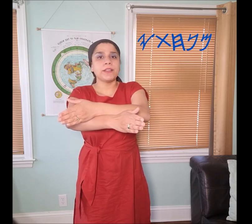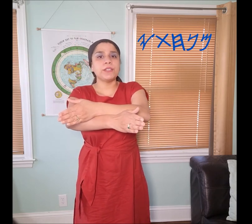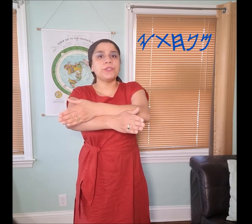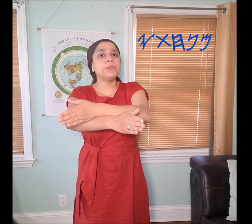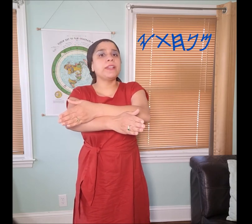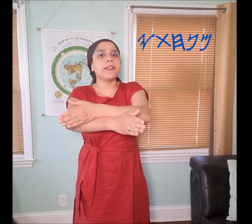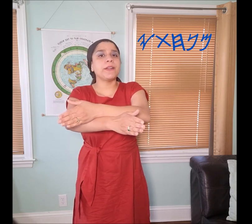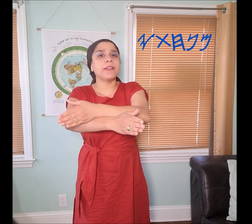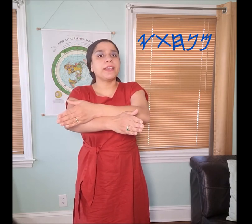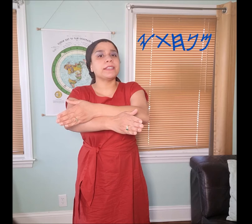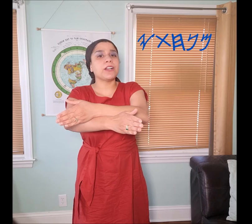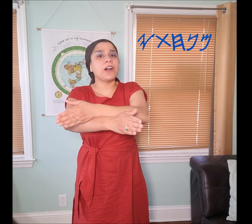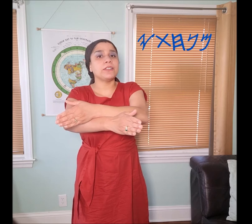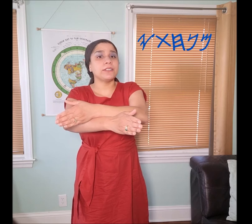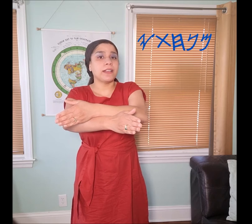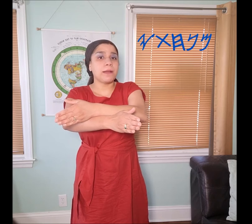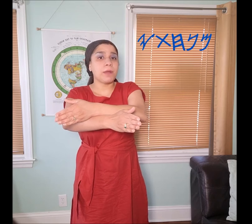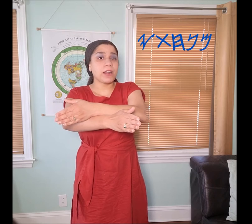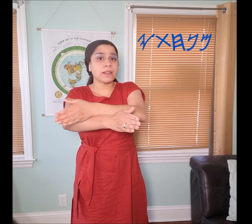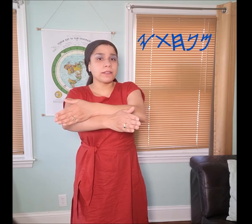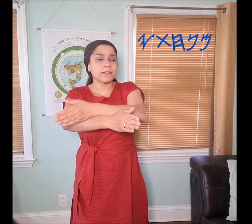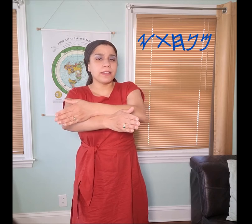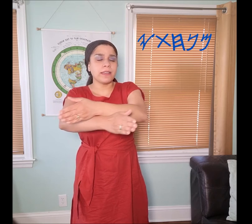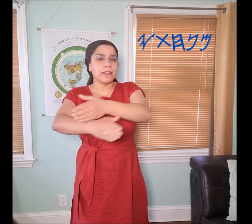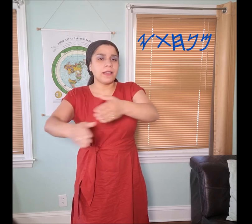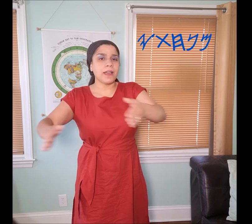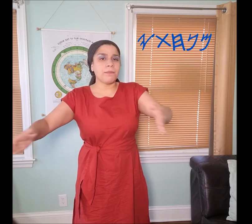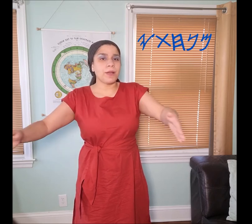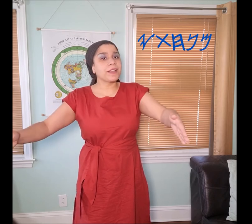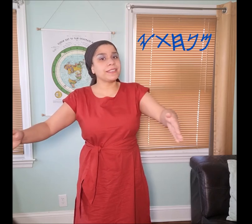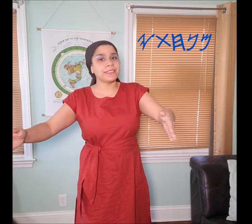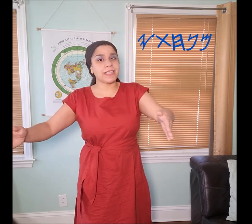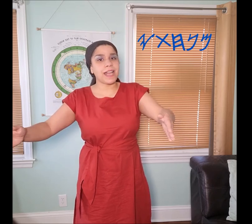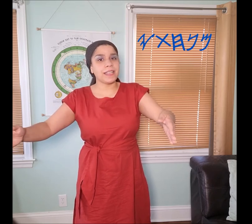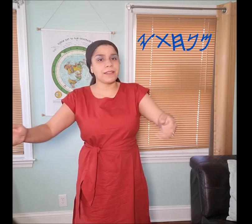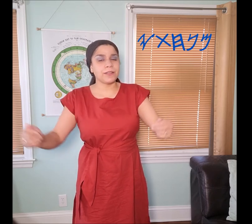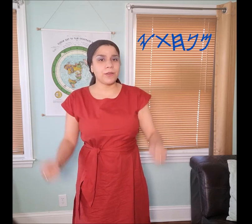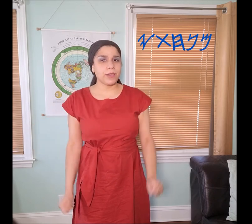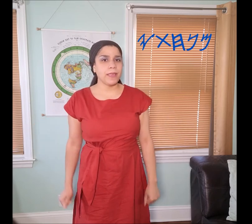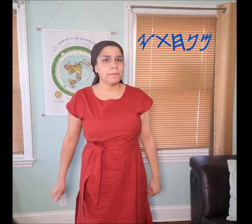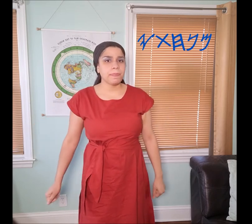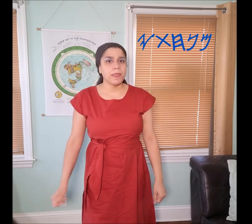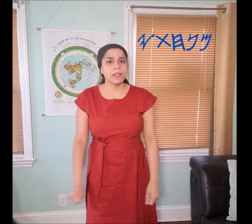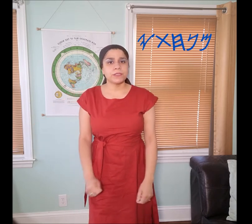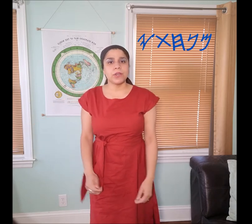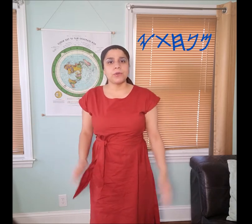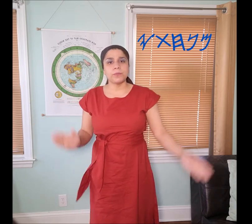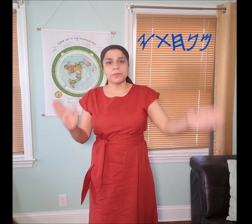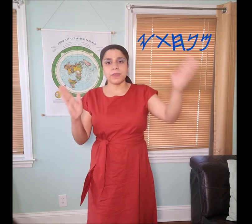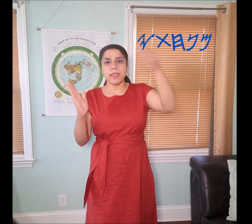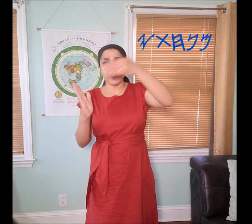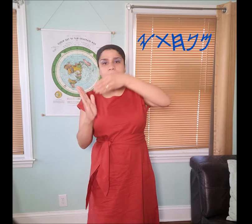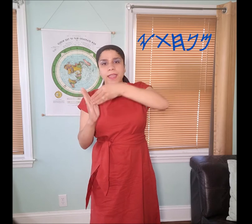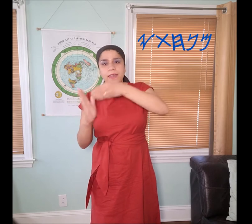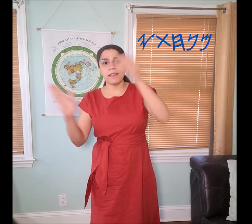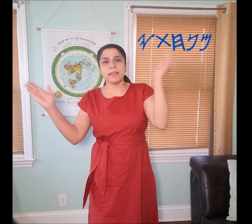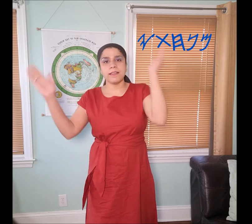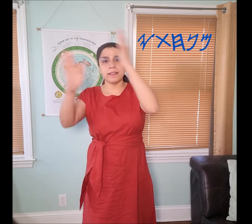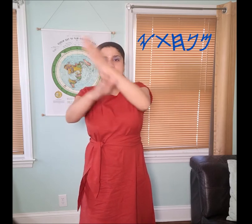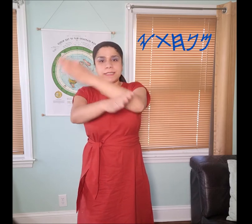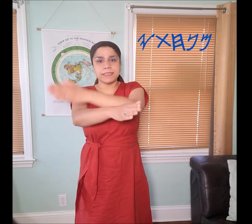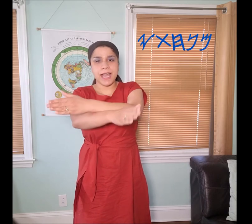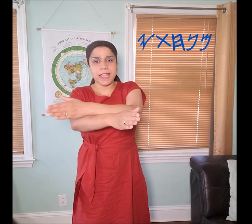The "𐤕 thu" symbol is called a mark, a mark is a sign, okay so = hand sign.